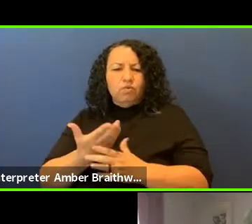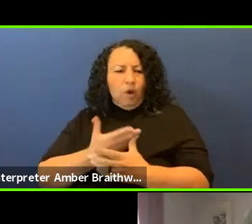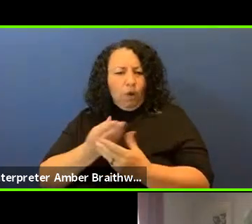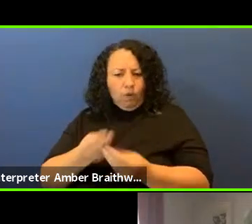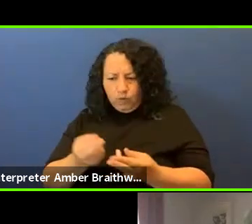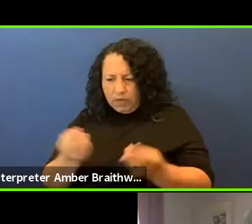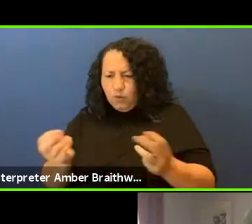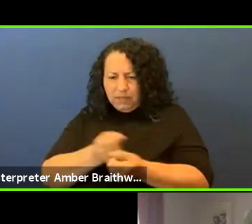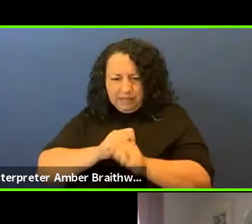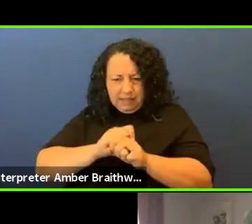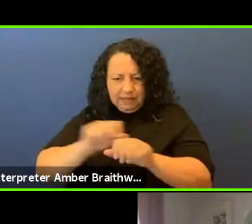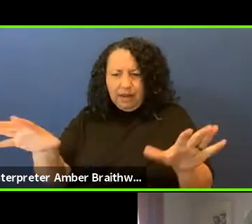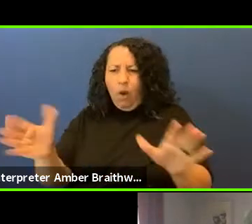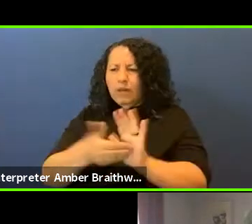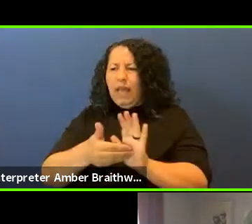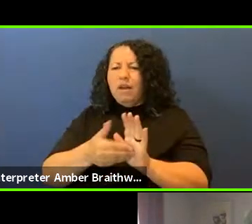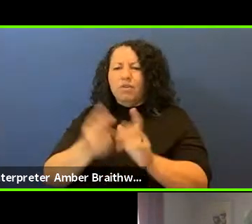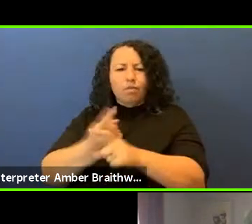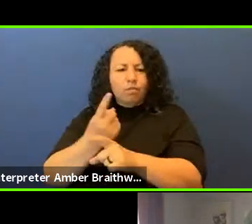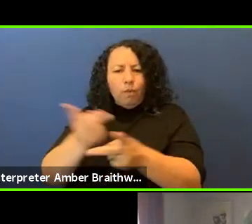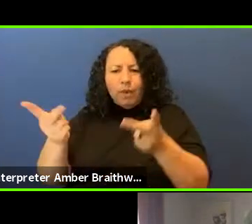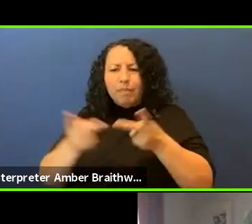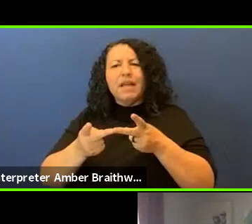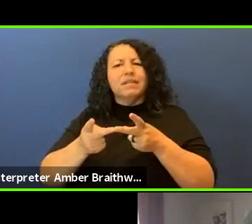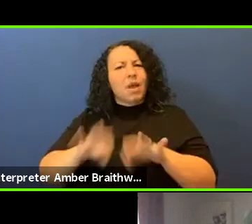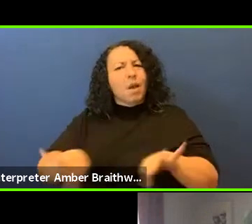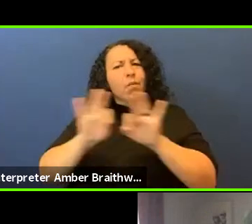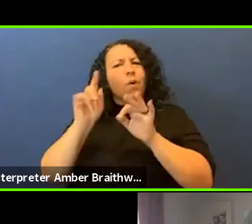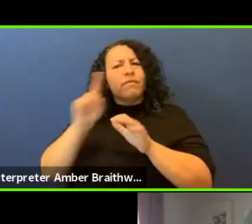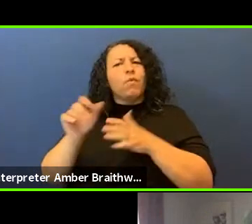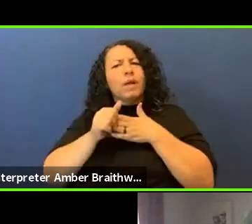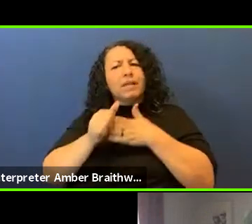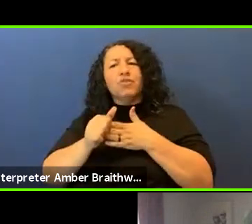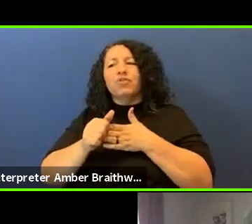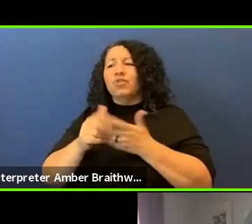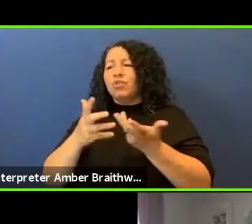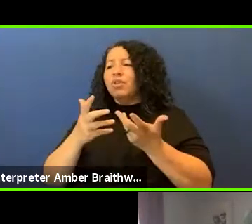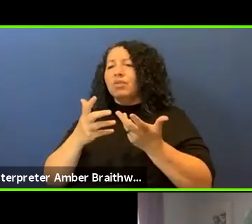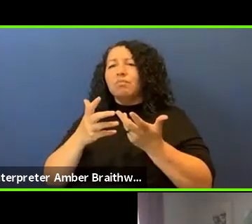leadership flagstaff, traditionally white institutions to do.